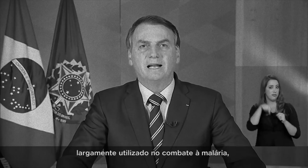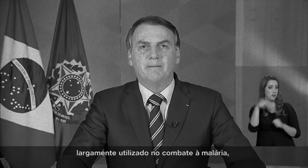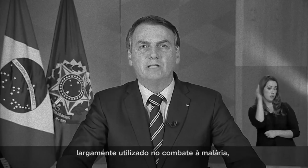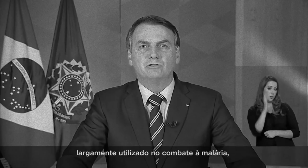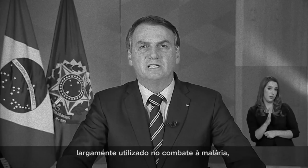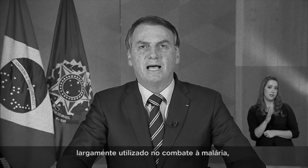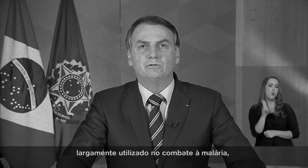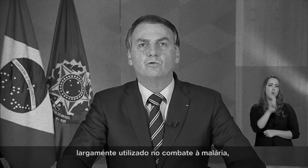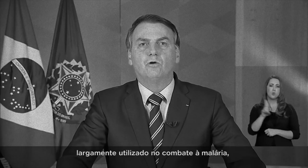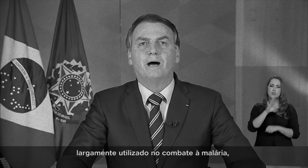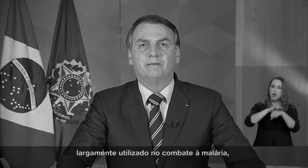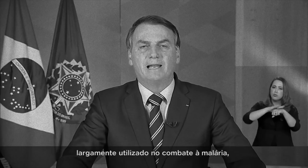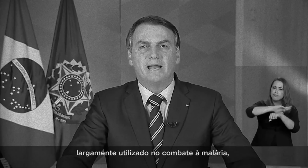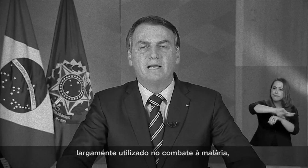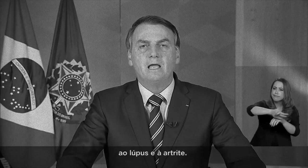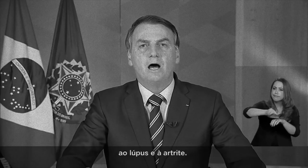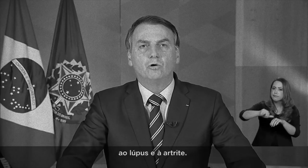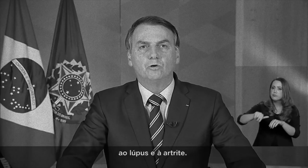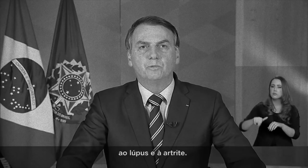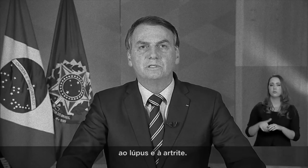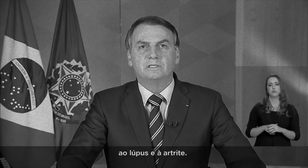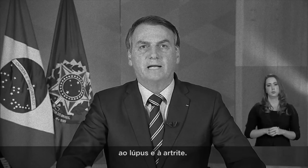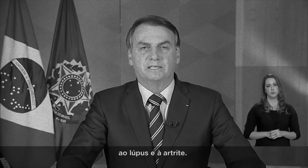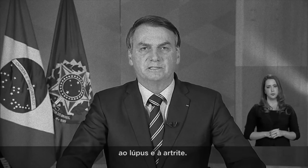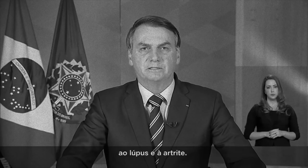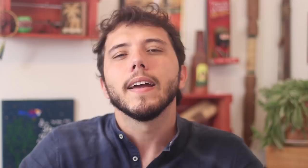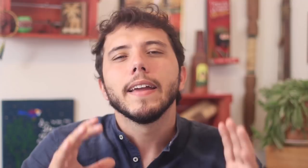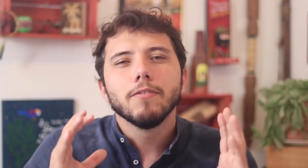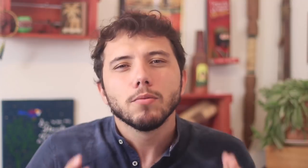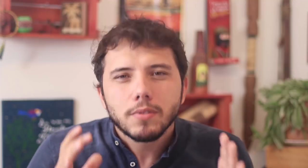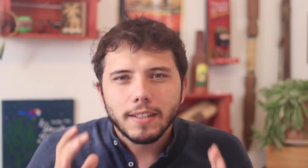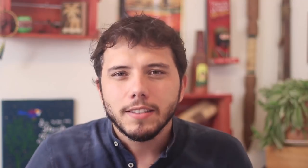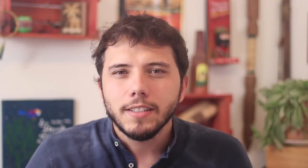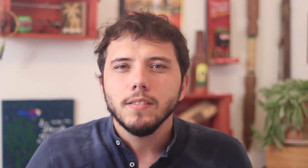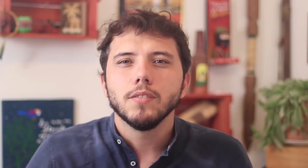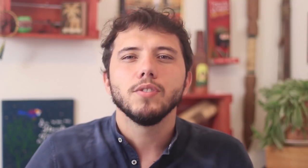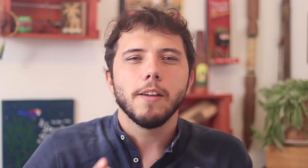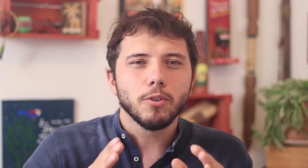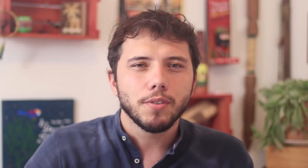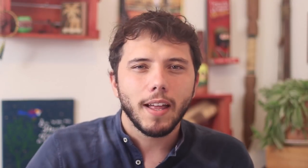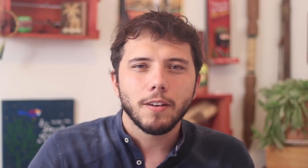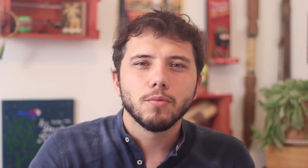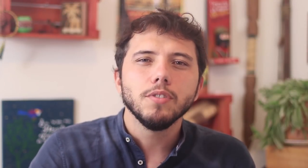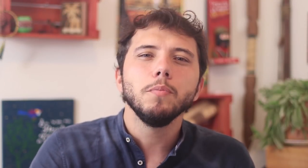and widely utilized in the fight against malaria, lupus and arthritis. It is revolting that Jair Bolsonaro uses the power